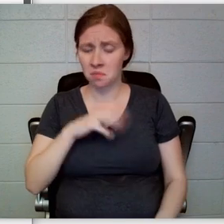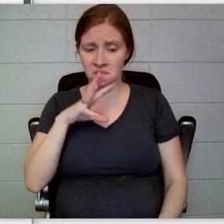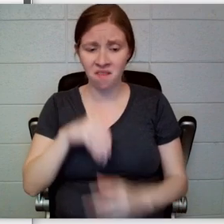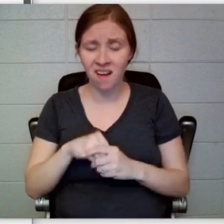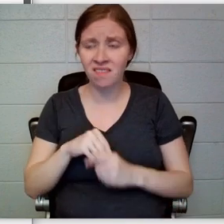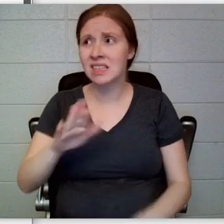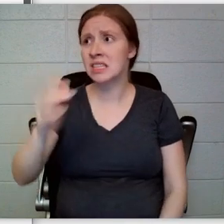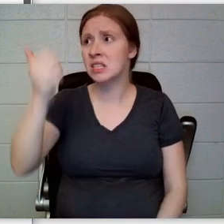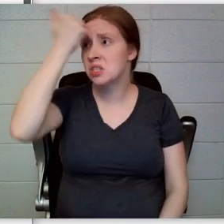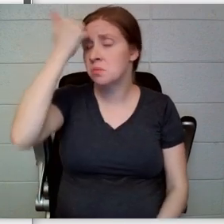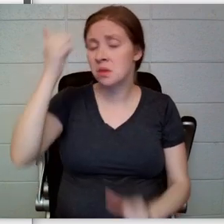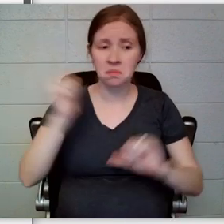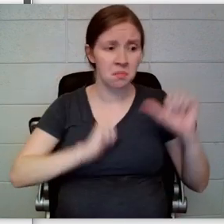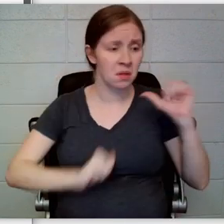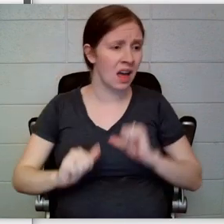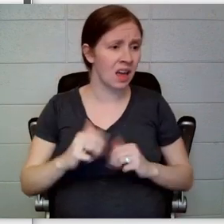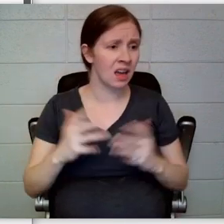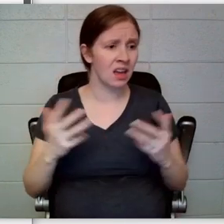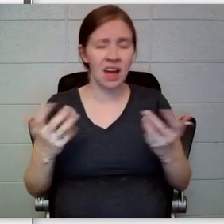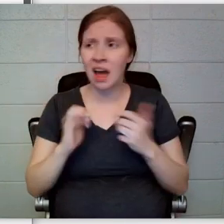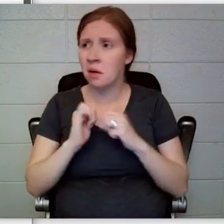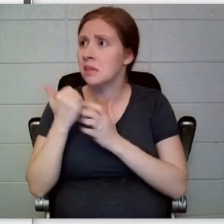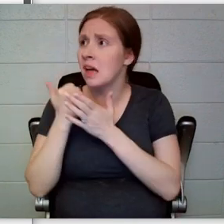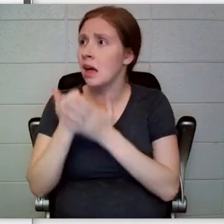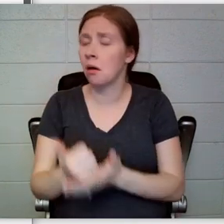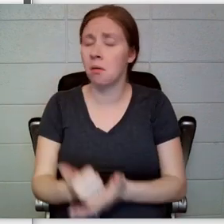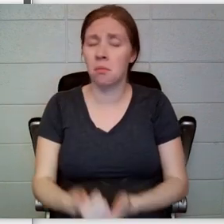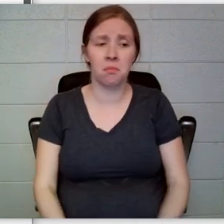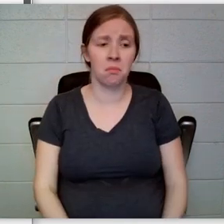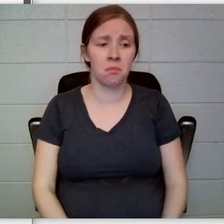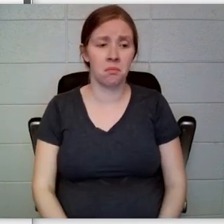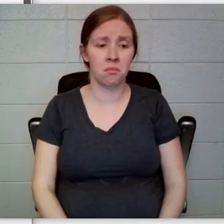“I don’t know,” Violet admitted miserably. She stood up and